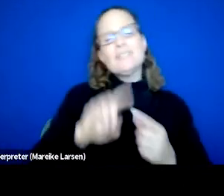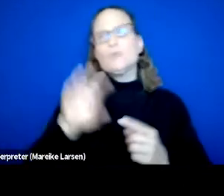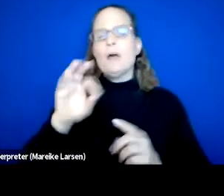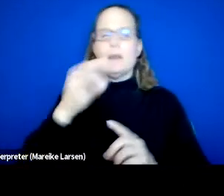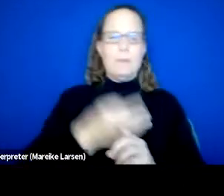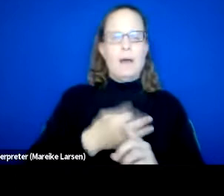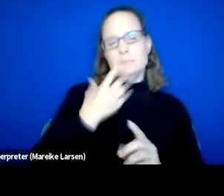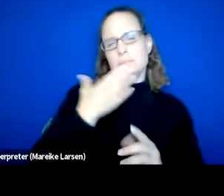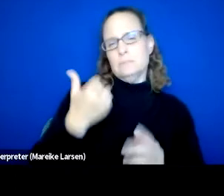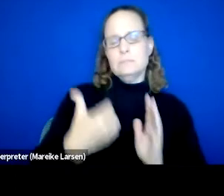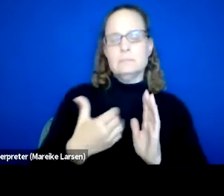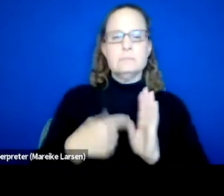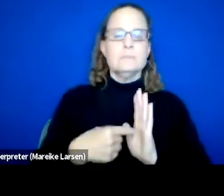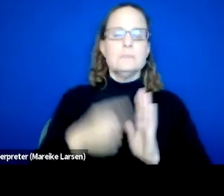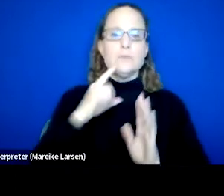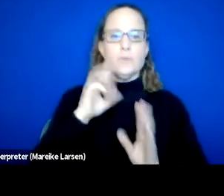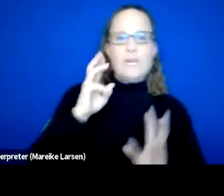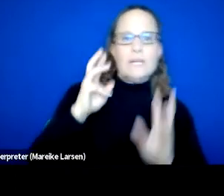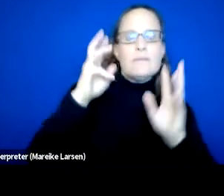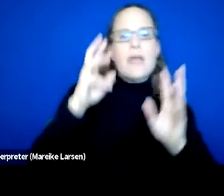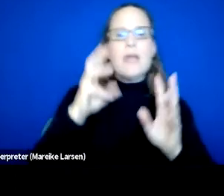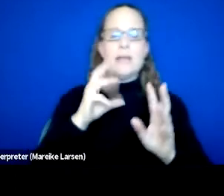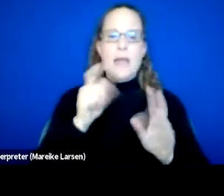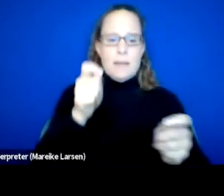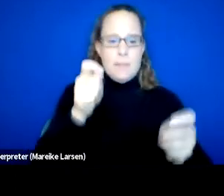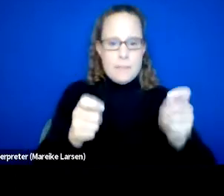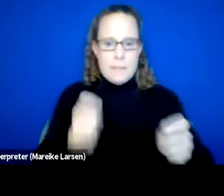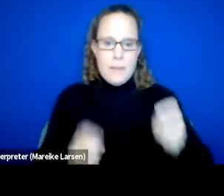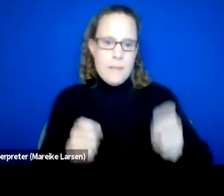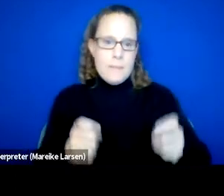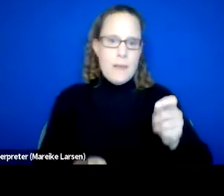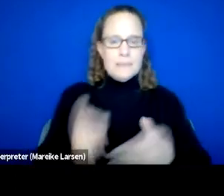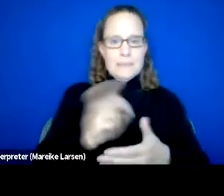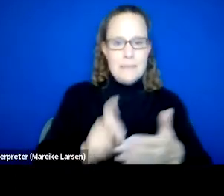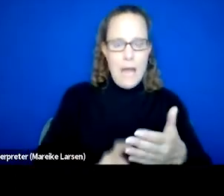in which to innovate and continually improve the design until the universal goal is achieved